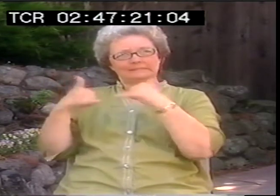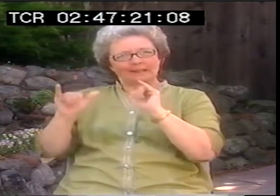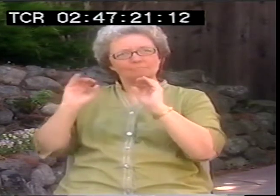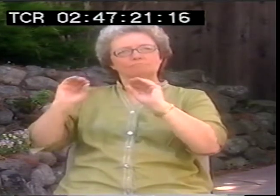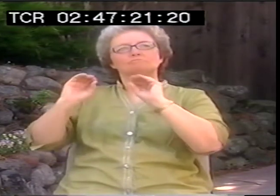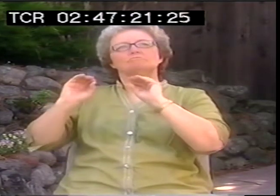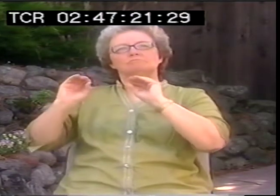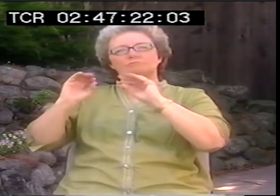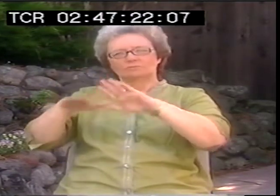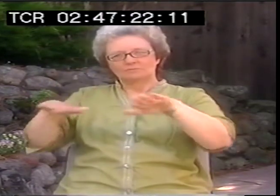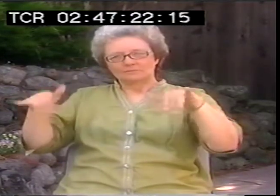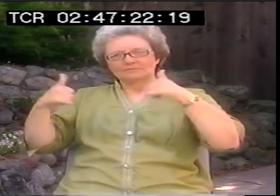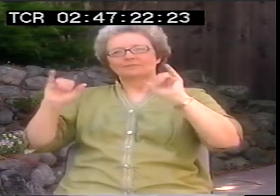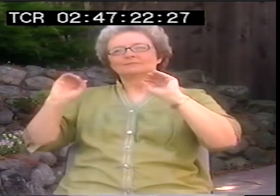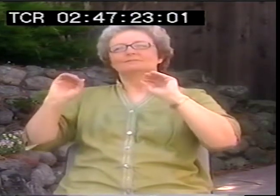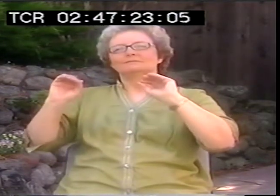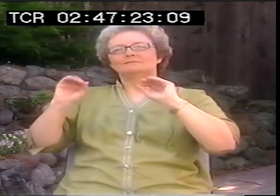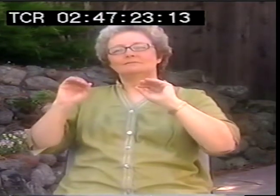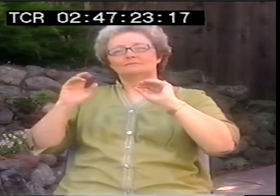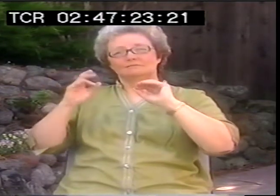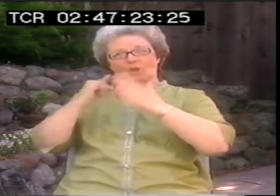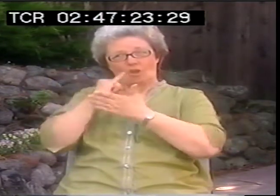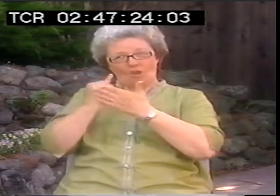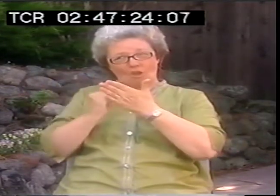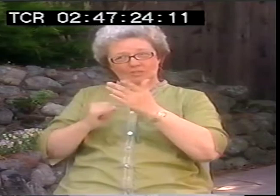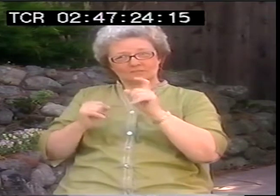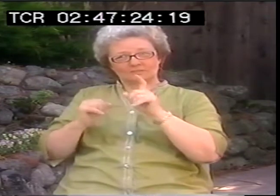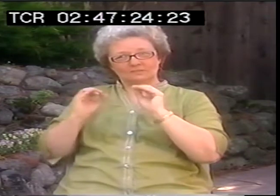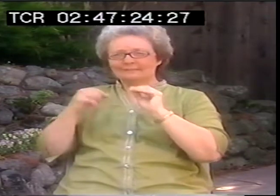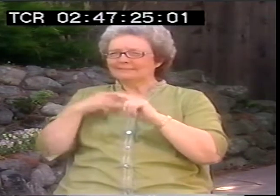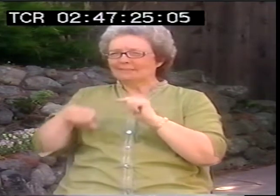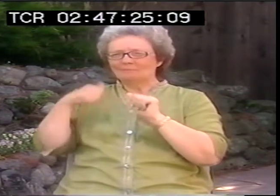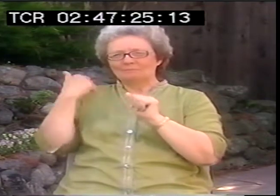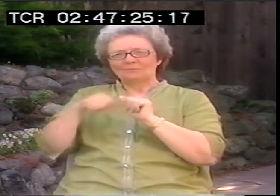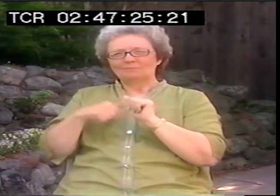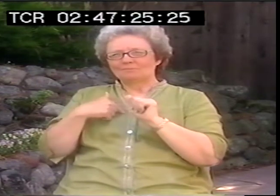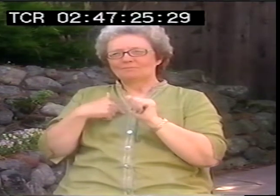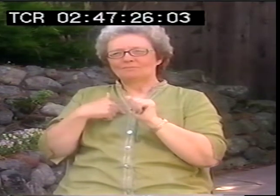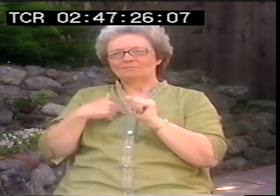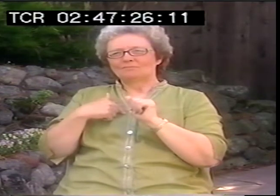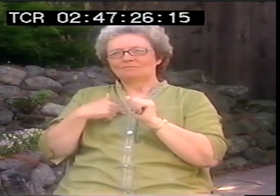teaching children at the time. Maybe teaching art?